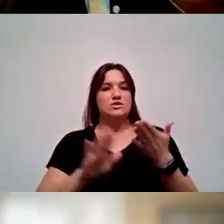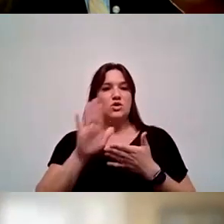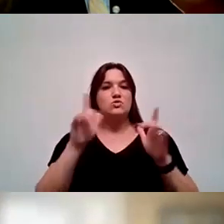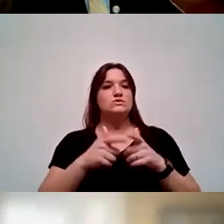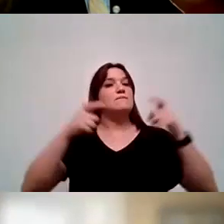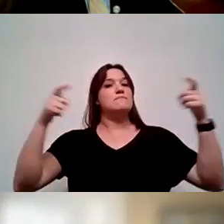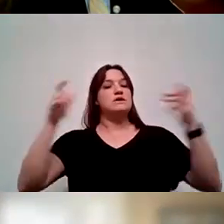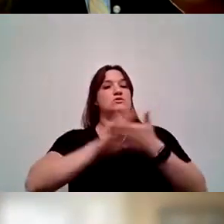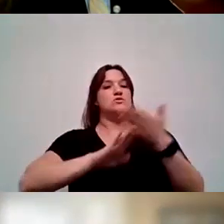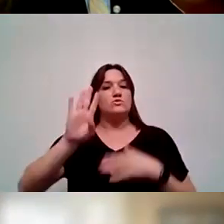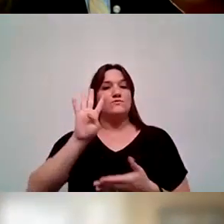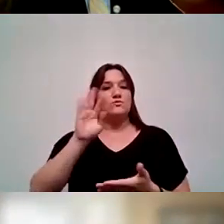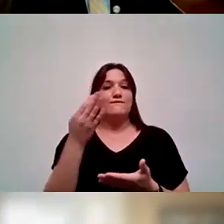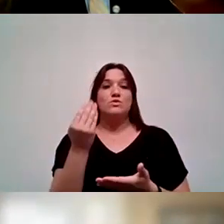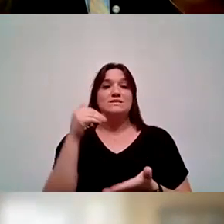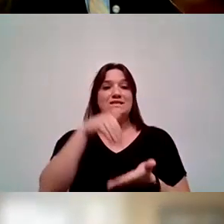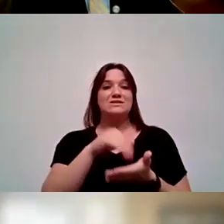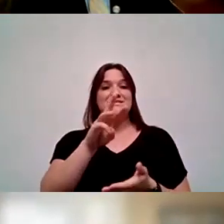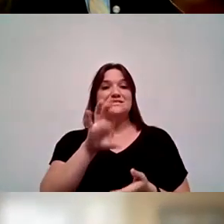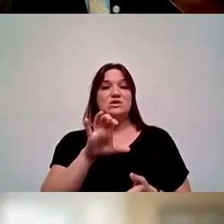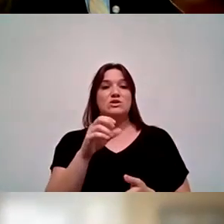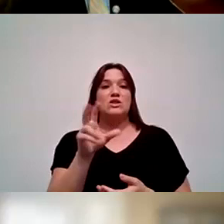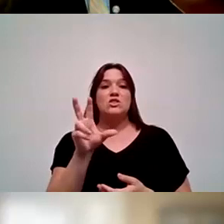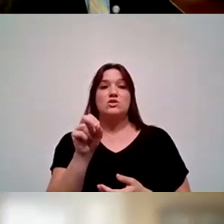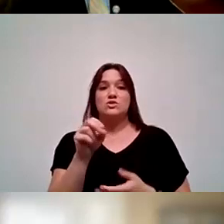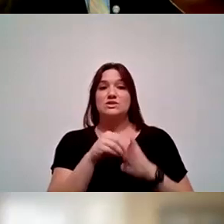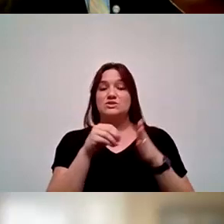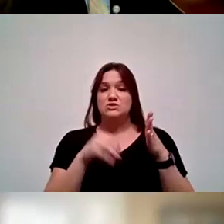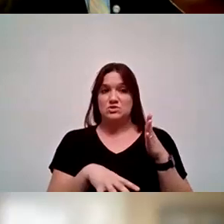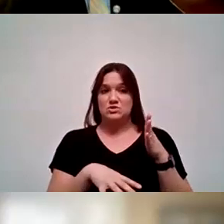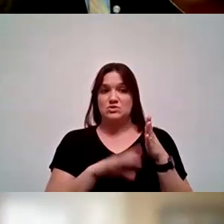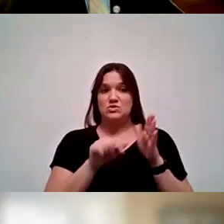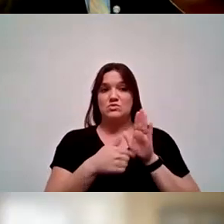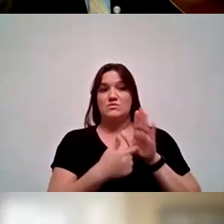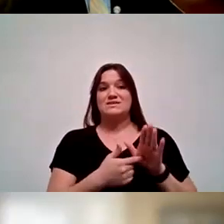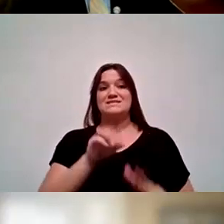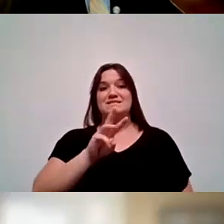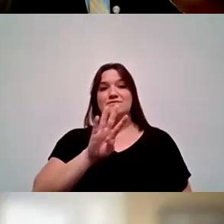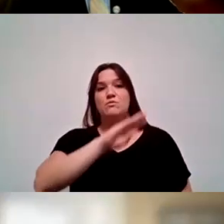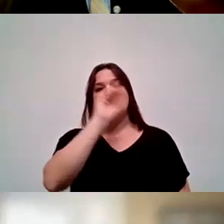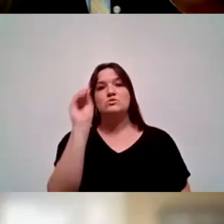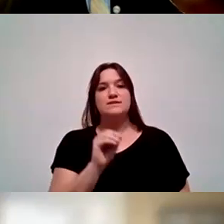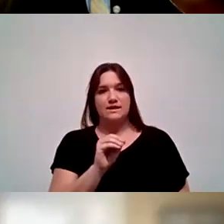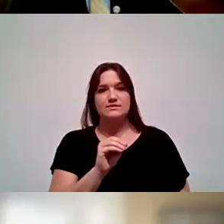with 14,630 students representing 64% population.